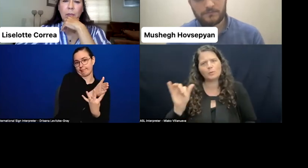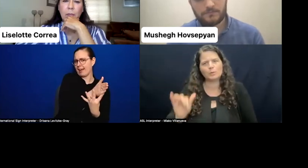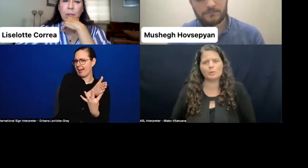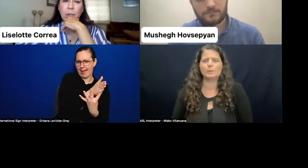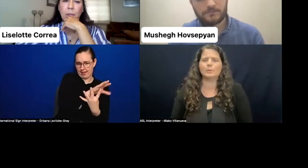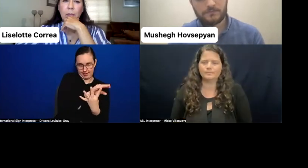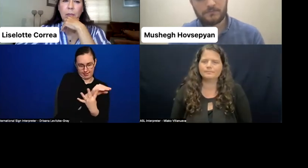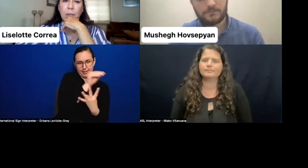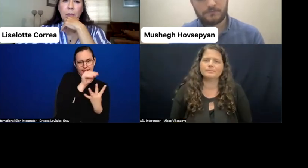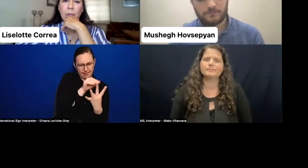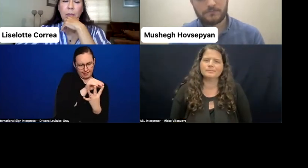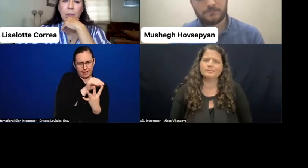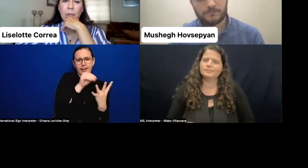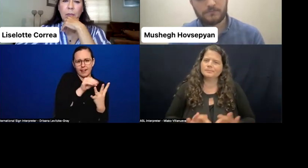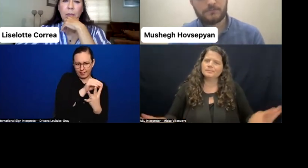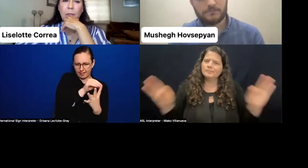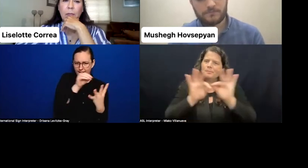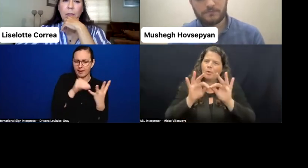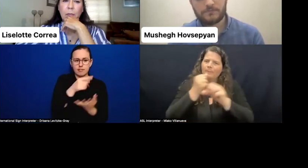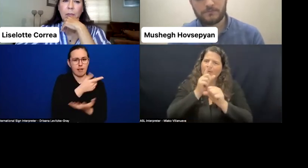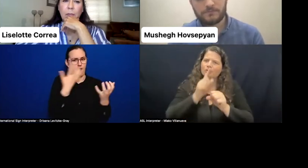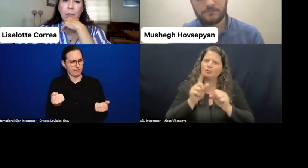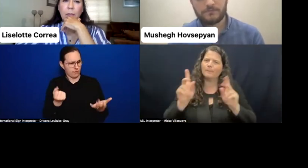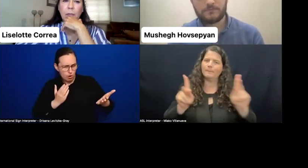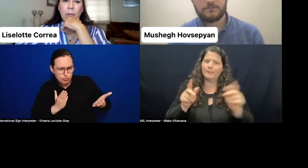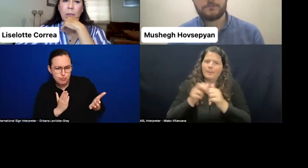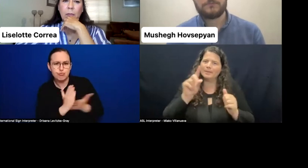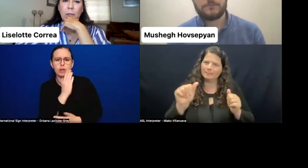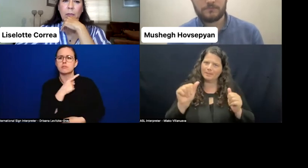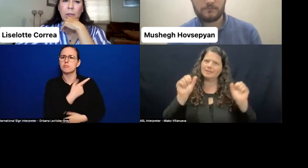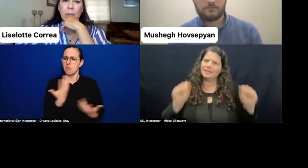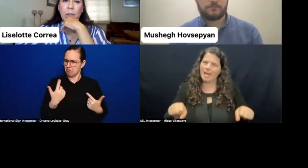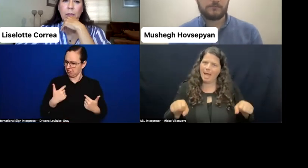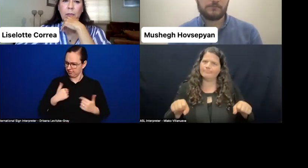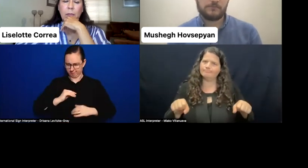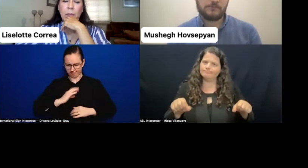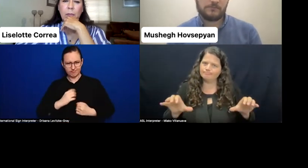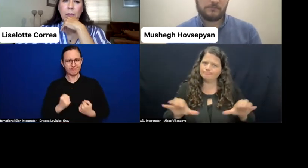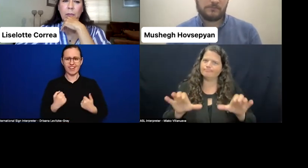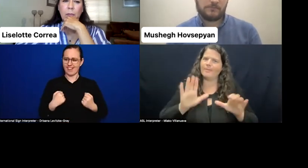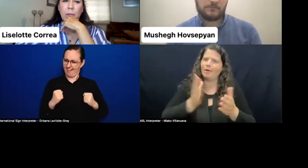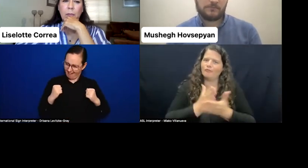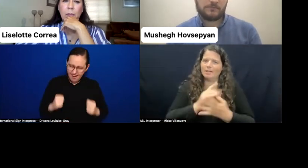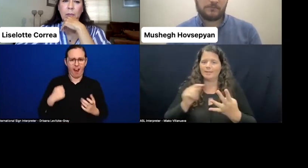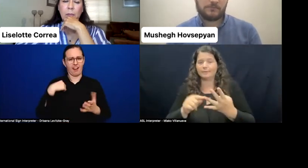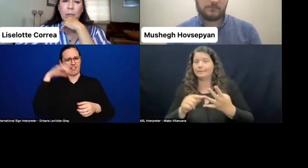free to act as an observer, for example, or a member of the commission.